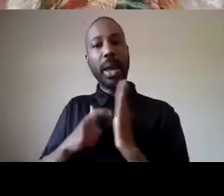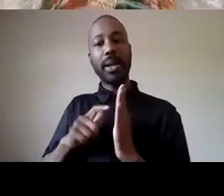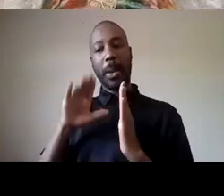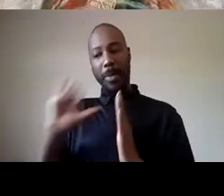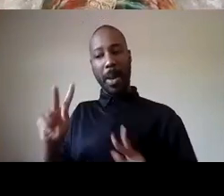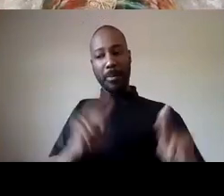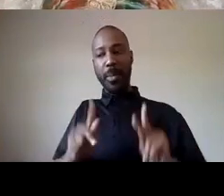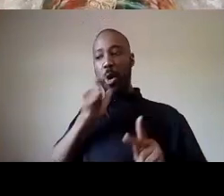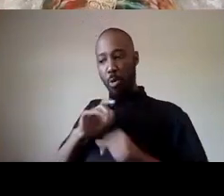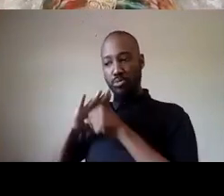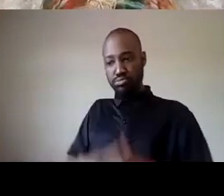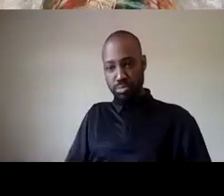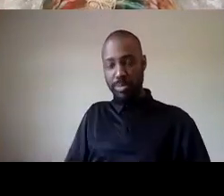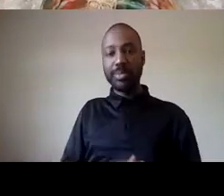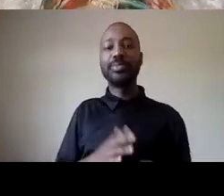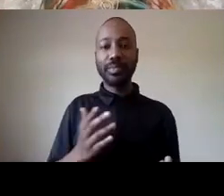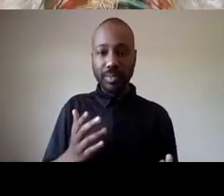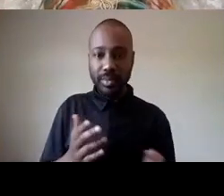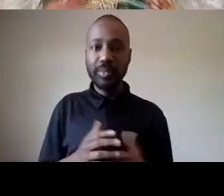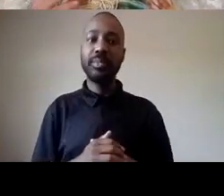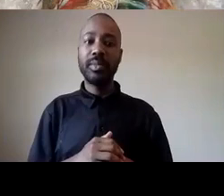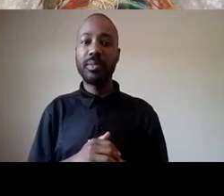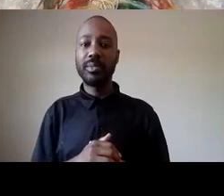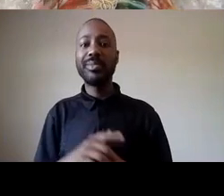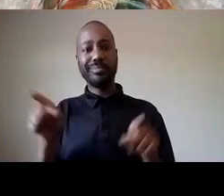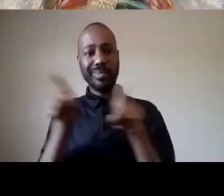sanitized view right and so it's really important that